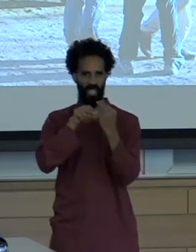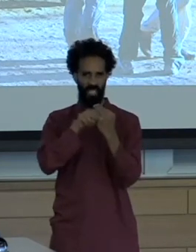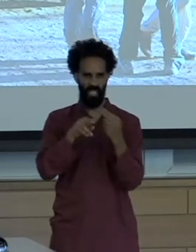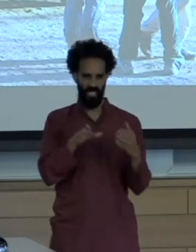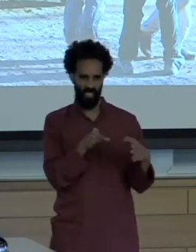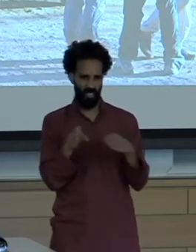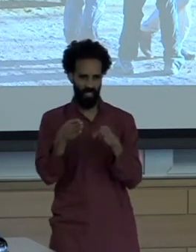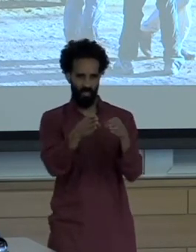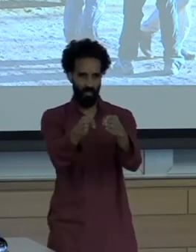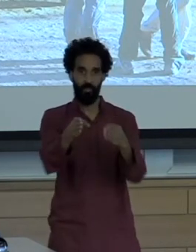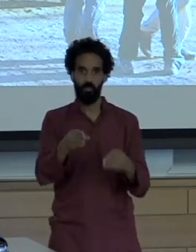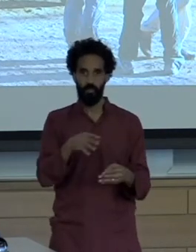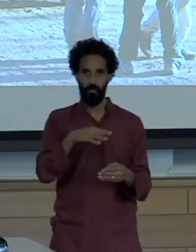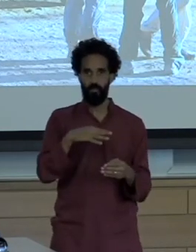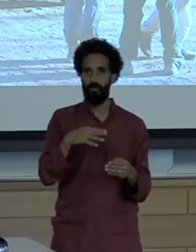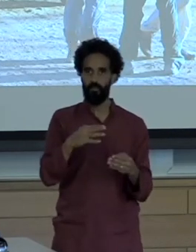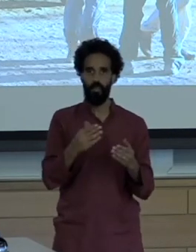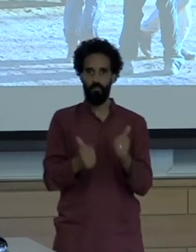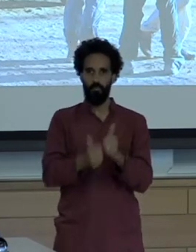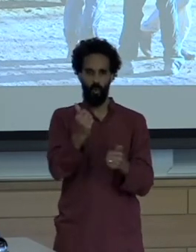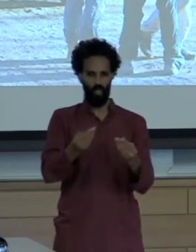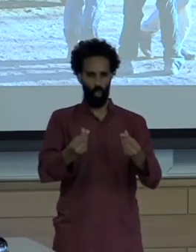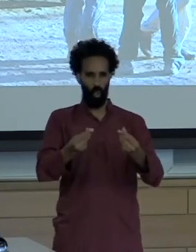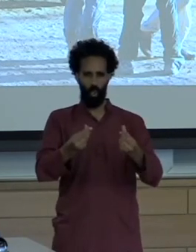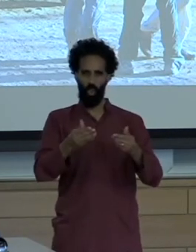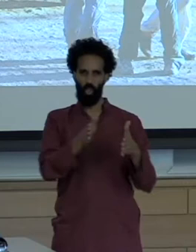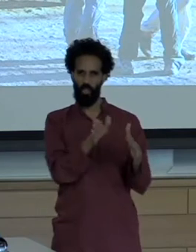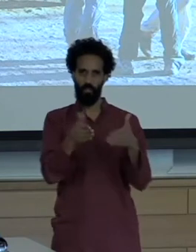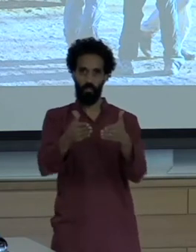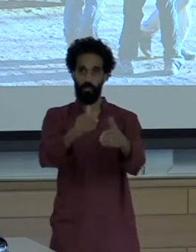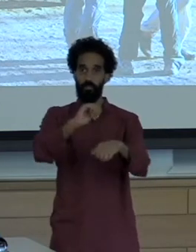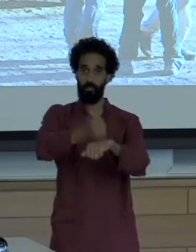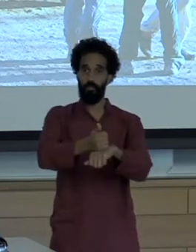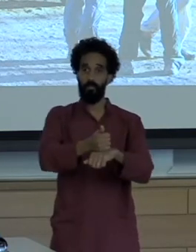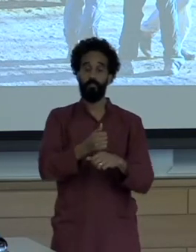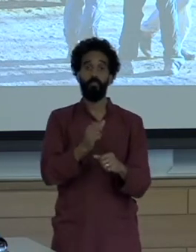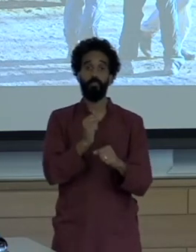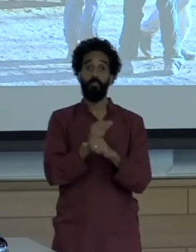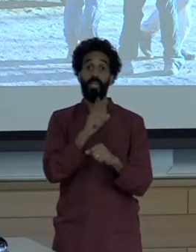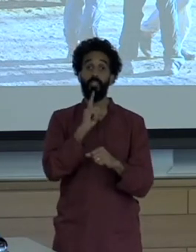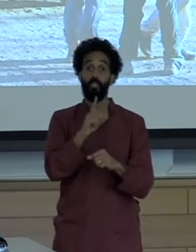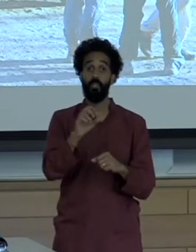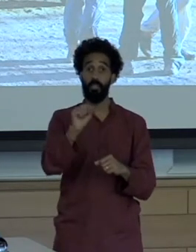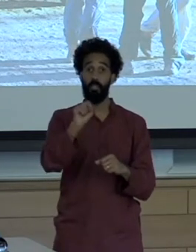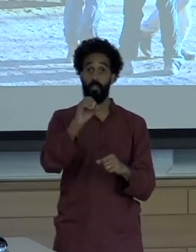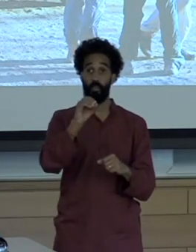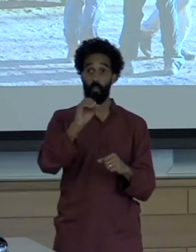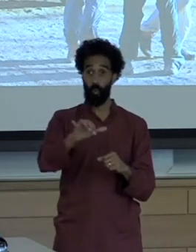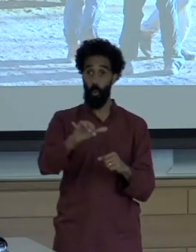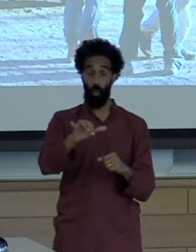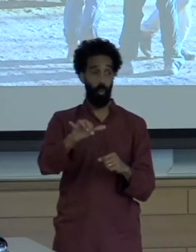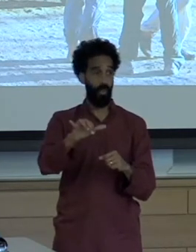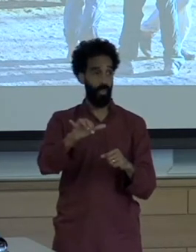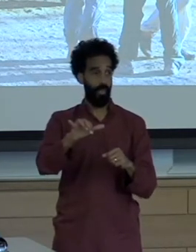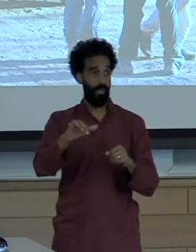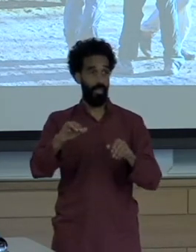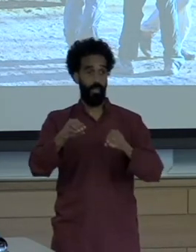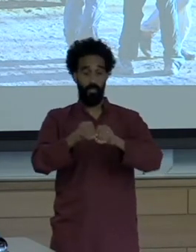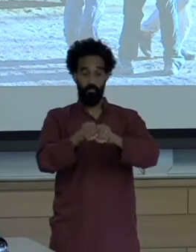Dirt highway for the most part right. It was put there to make sure the soy could flow in part to Santarain